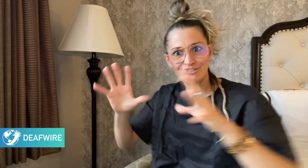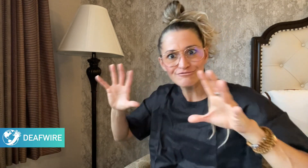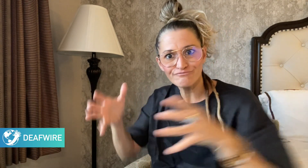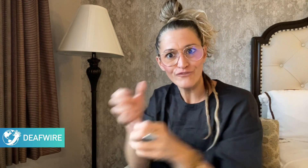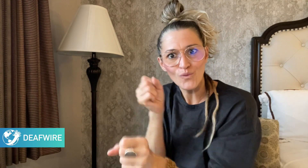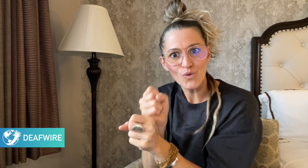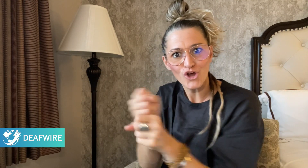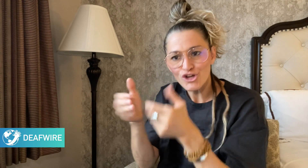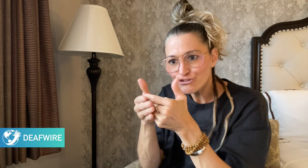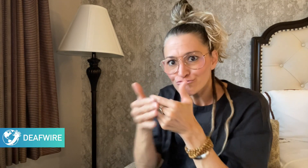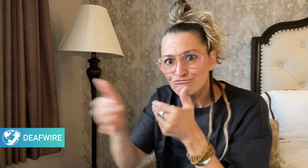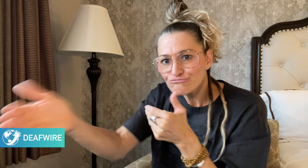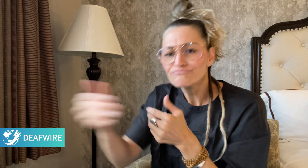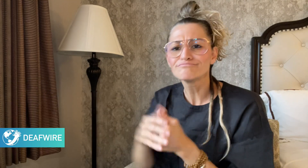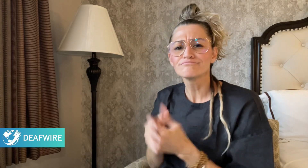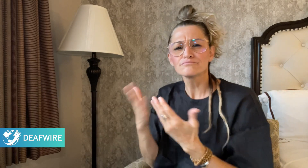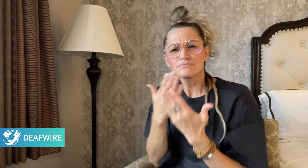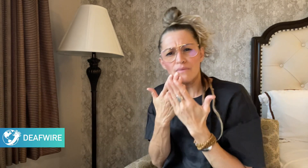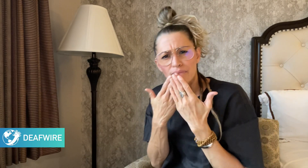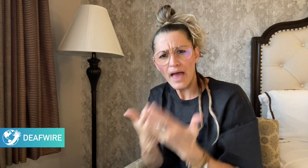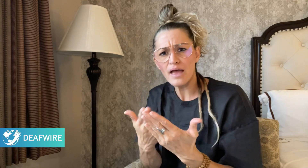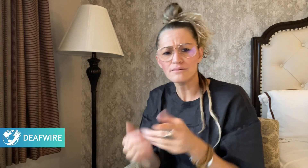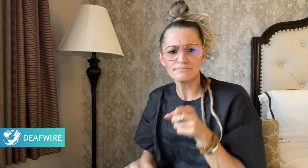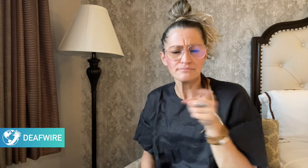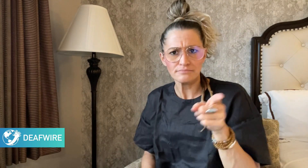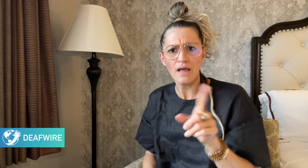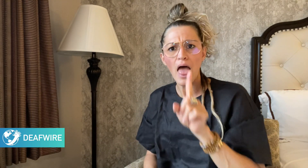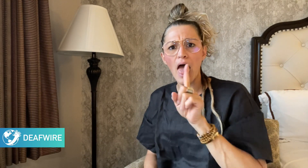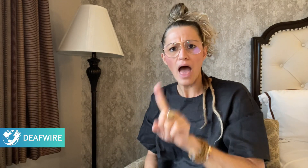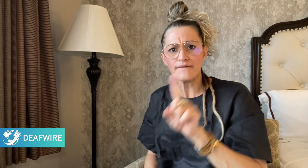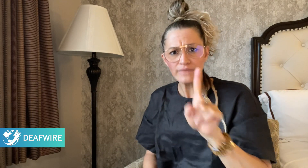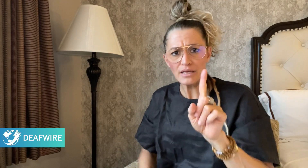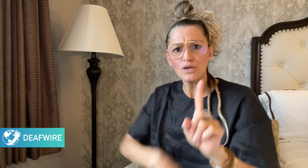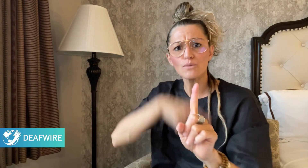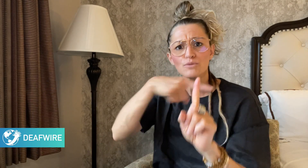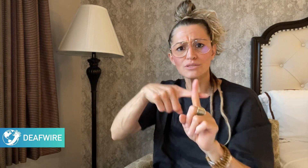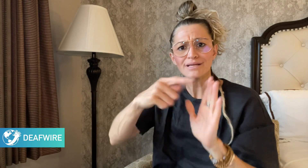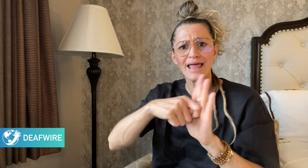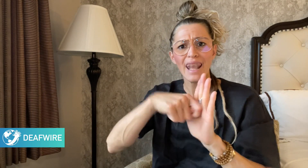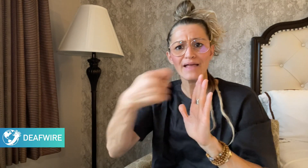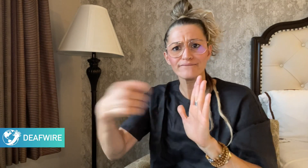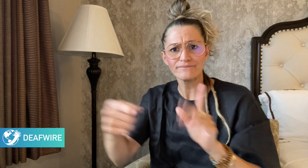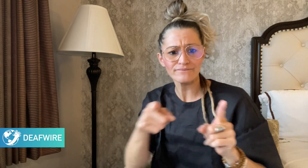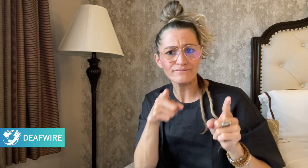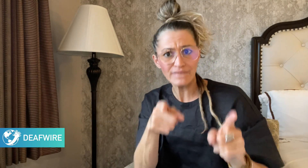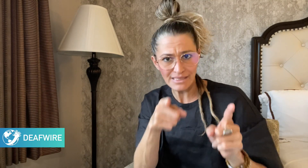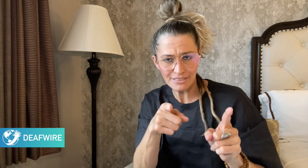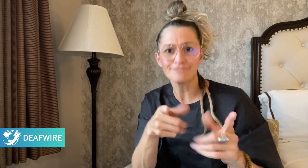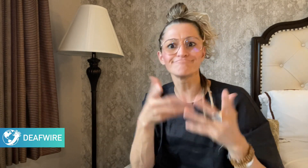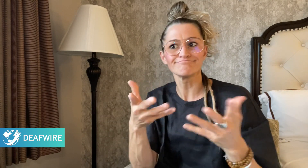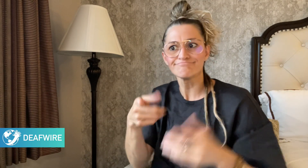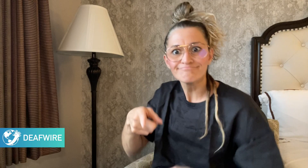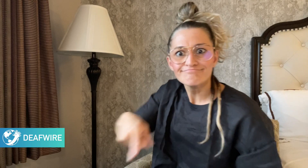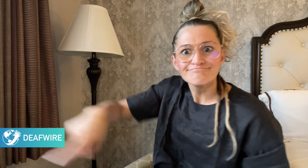Thanks to Eleven and Netflix you will be able